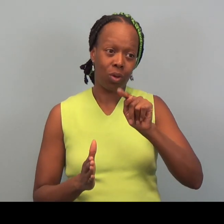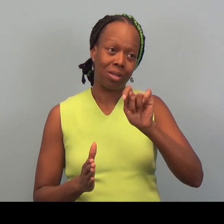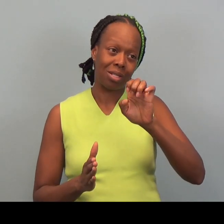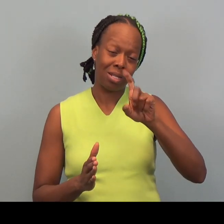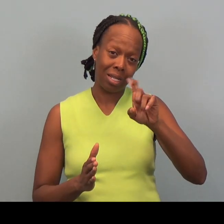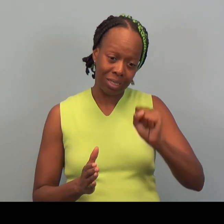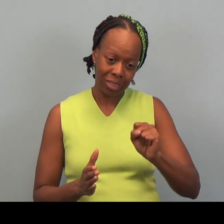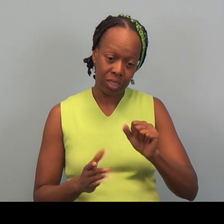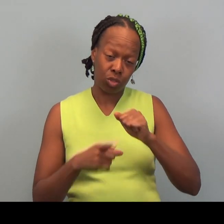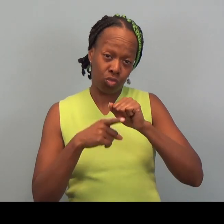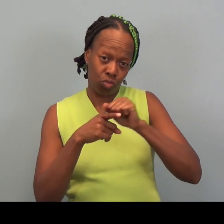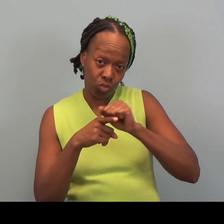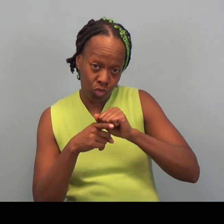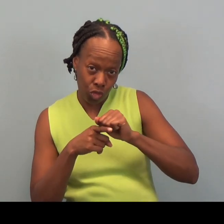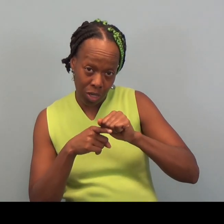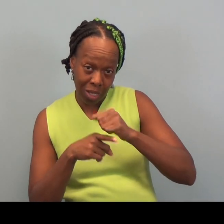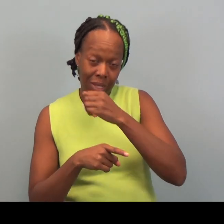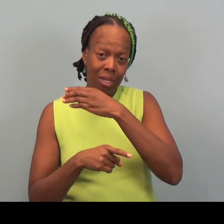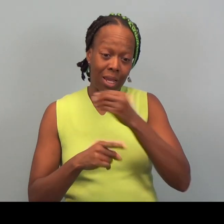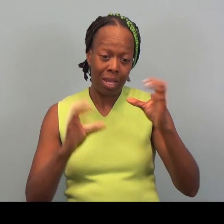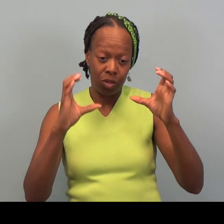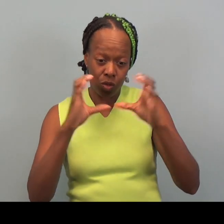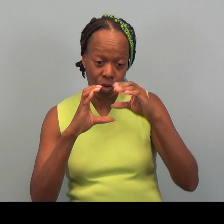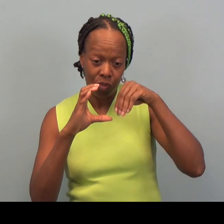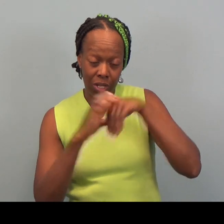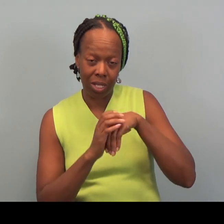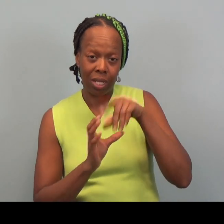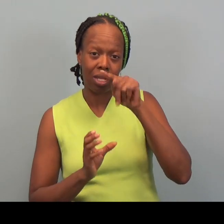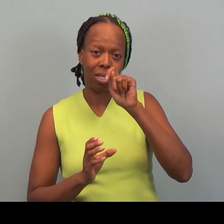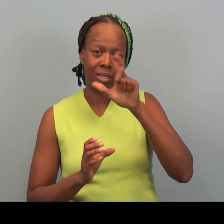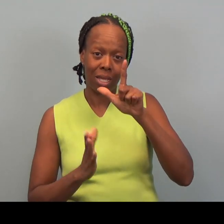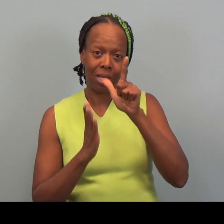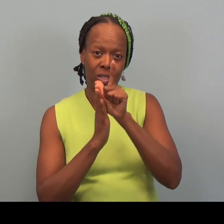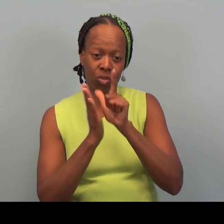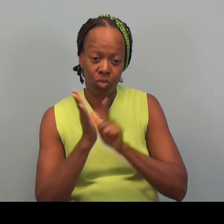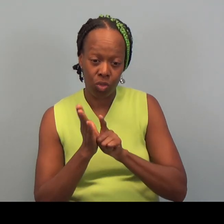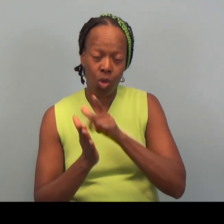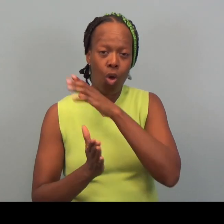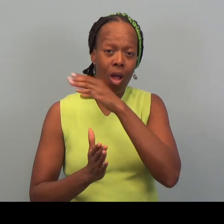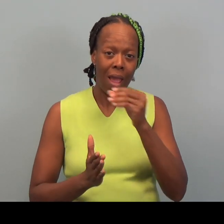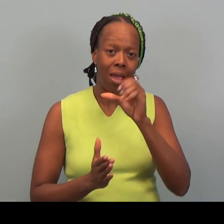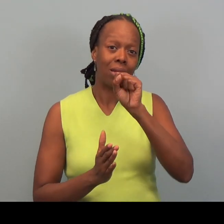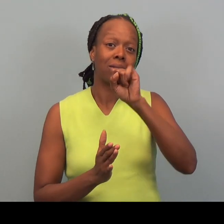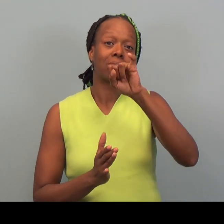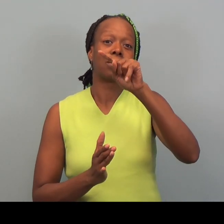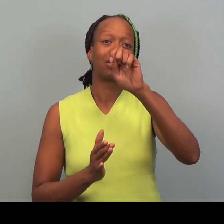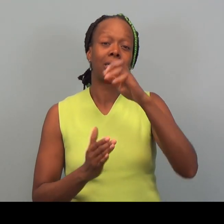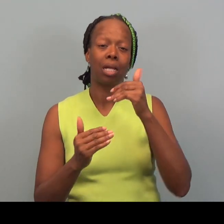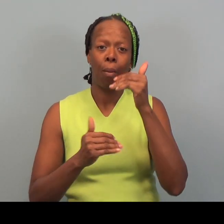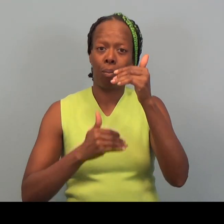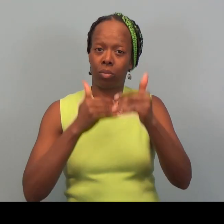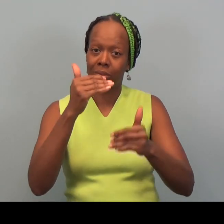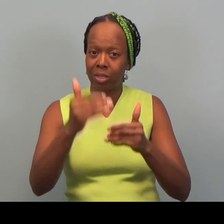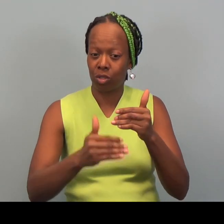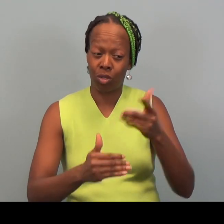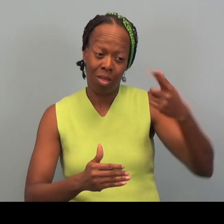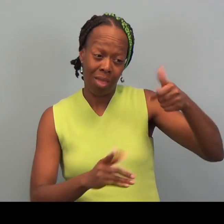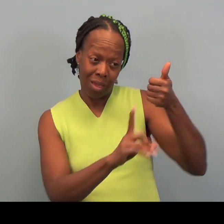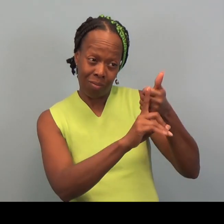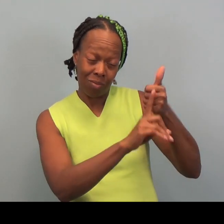is trained and certified in tax law and tax ID procedure. And they are not the last line of defense.